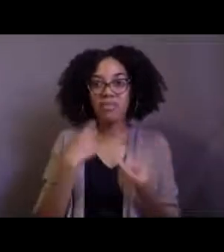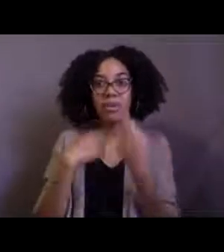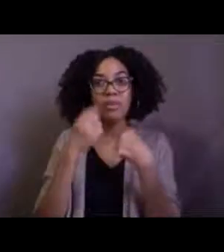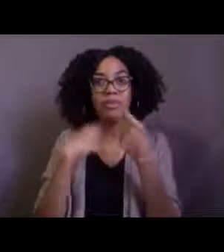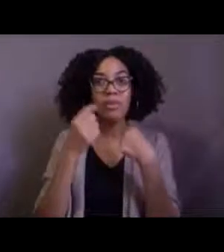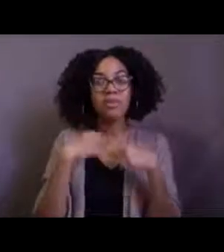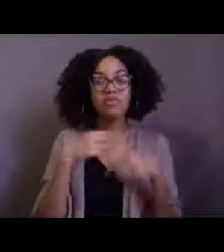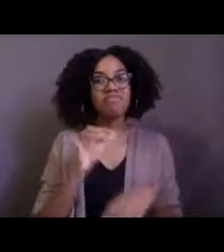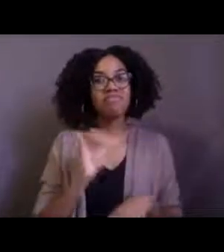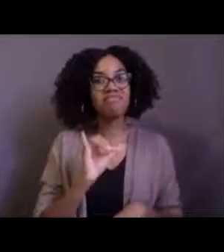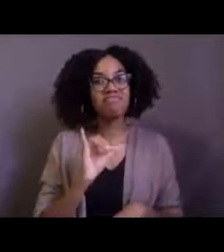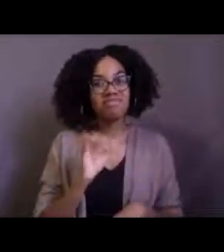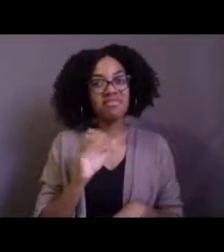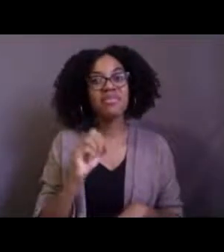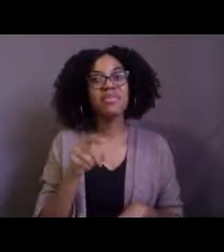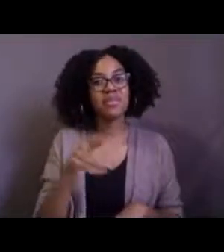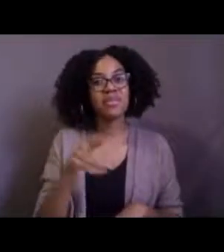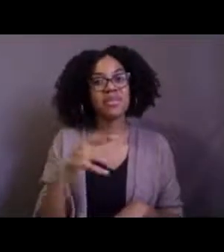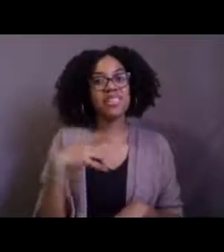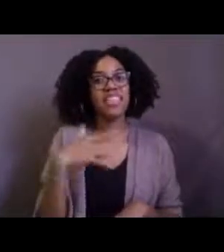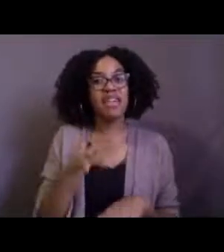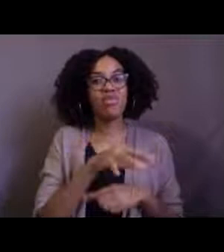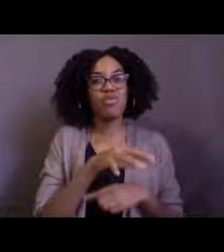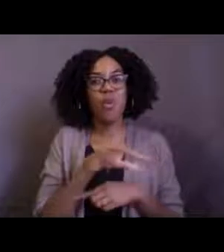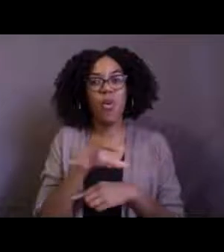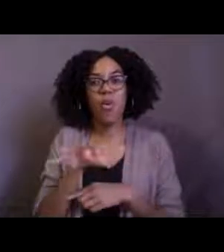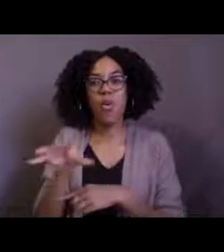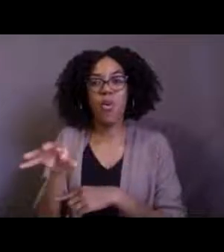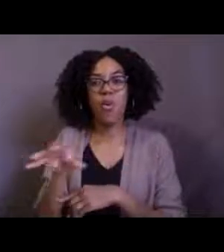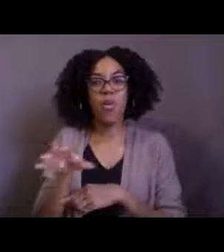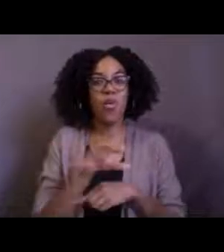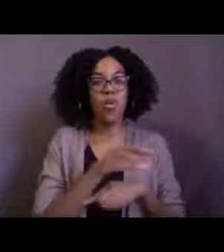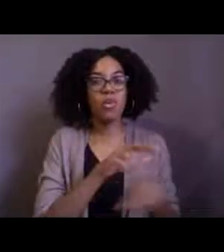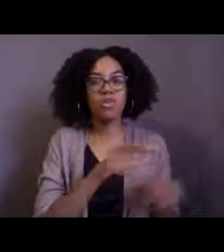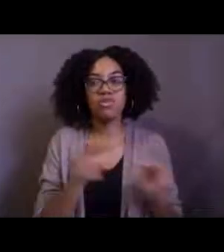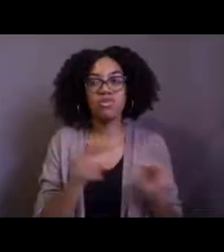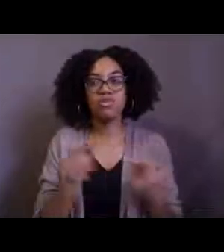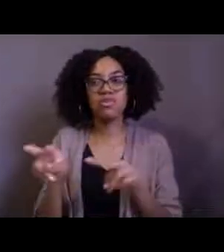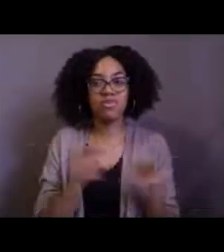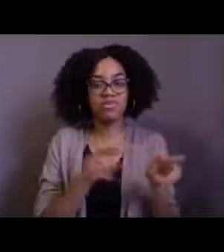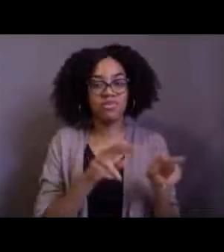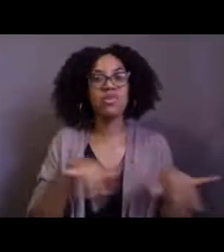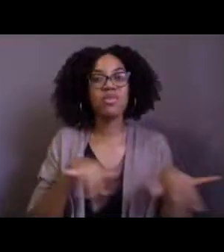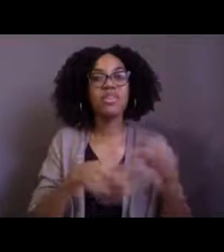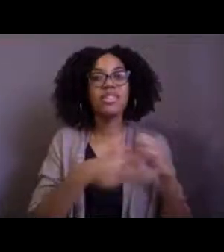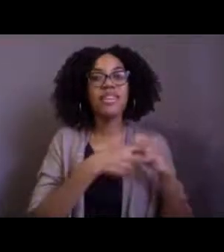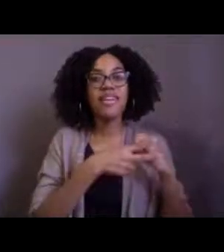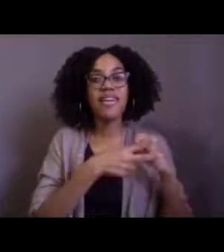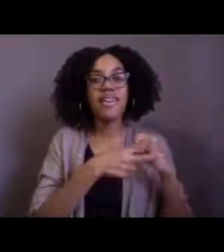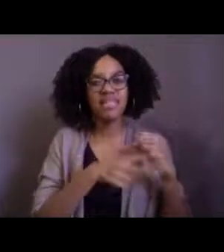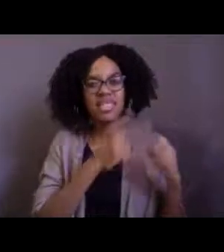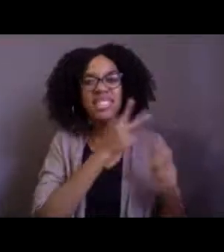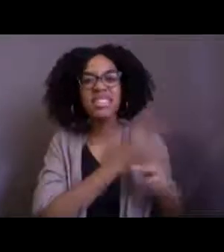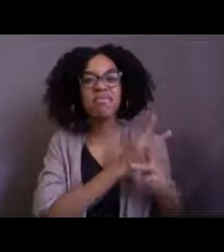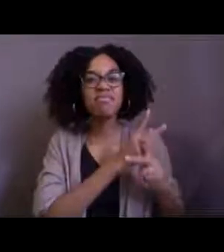we usually are recording these rarely seen behaviors. We also are learning more about the important species and where they are located.